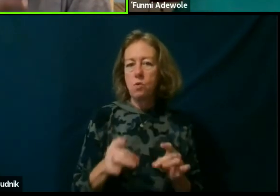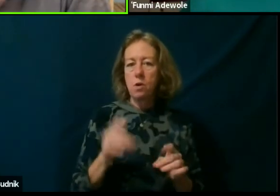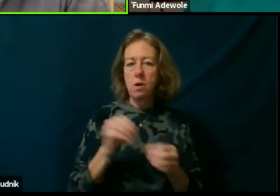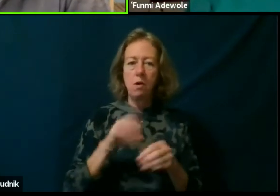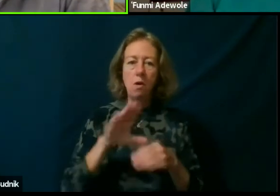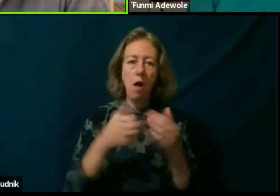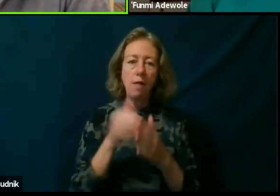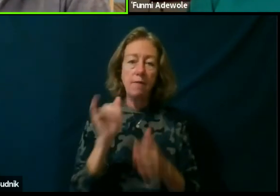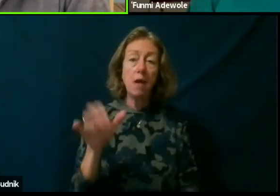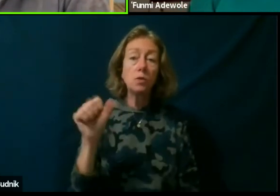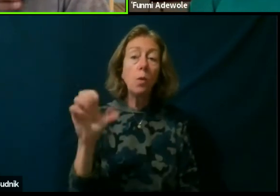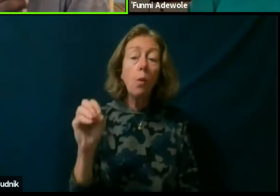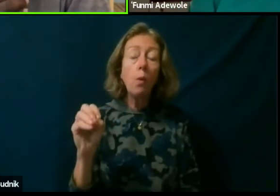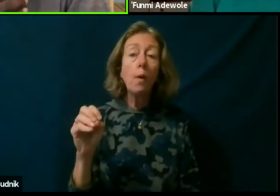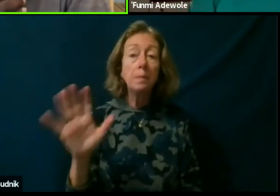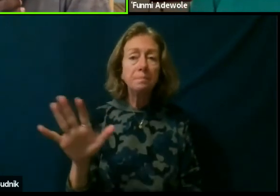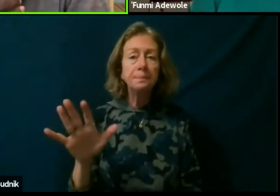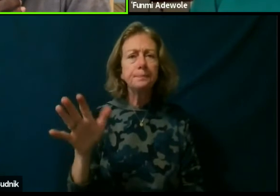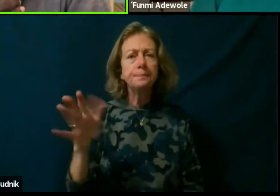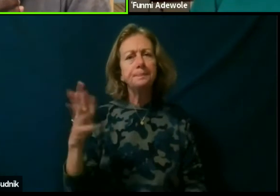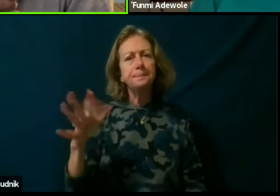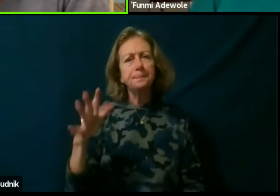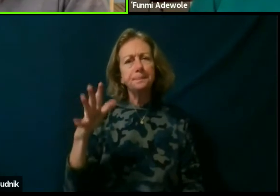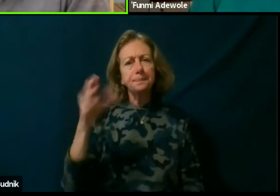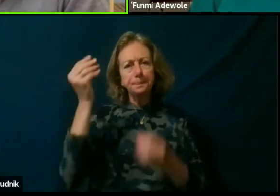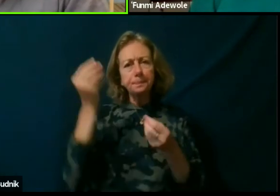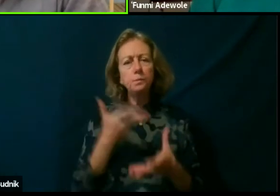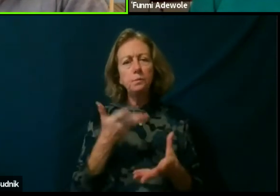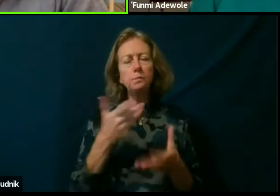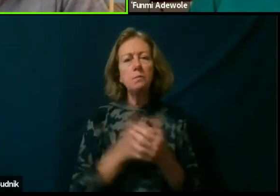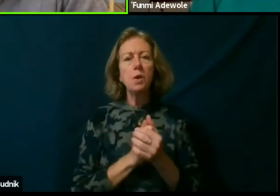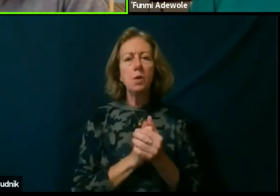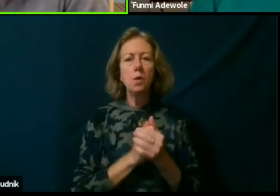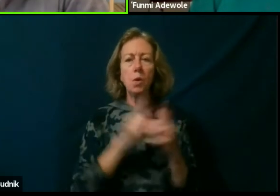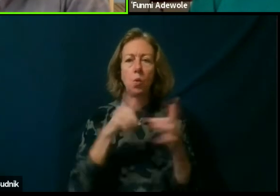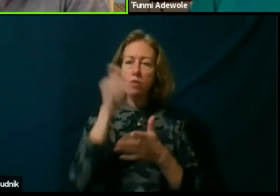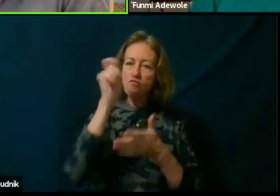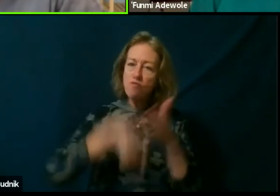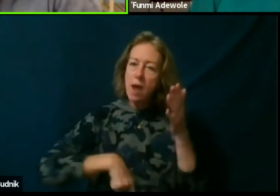So it sort of seemed to me that, you know, when drafted in inter community engagement,